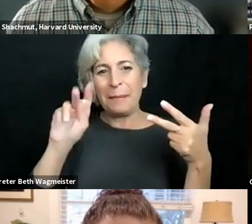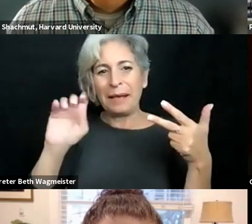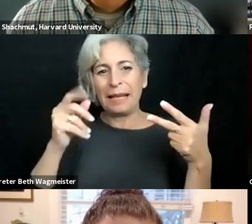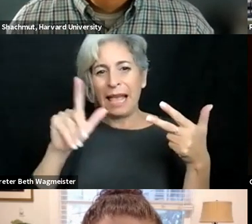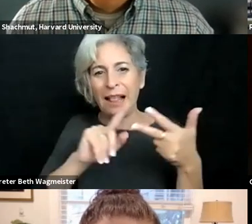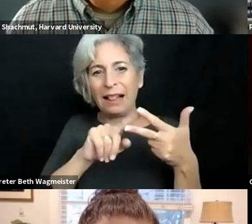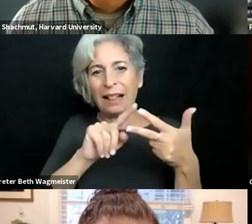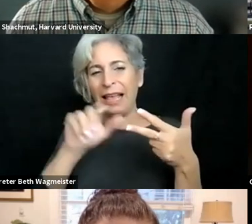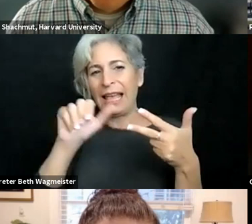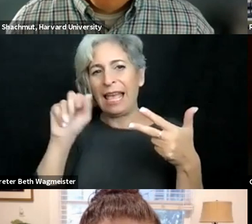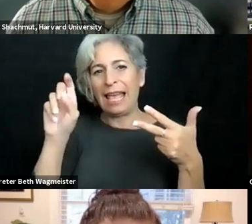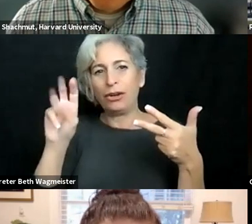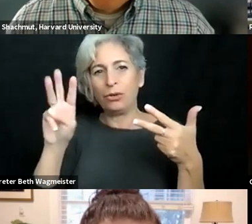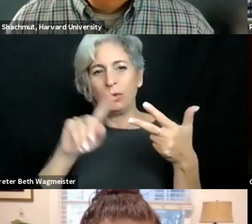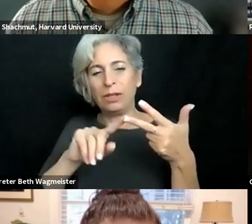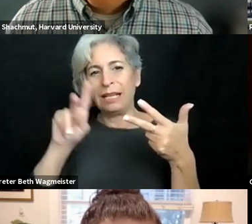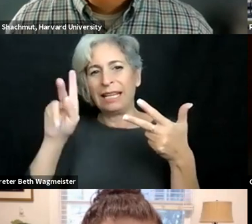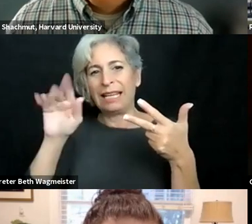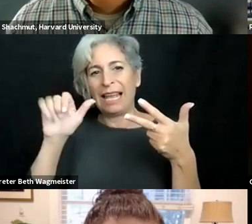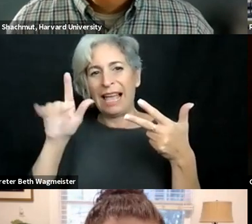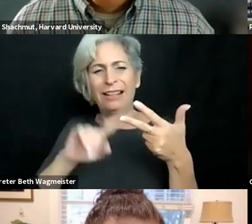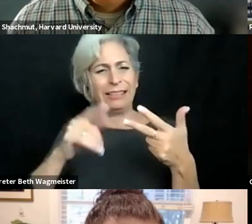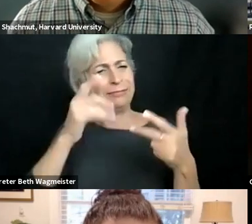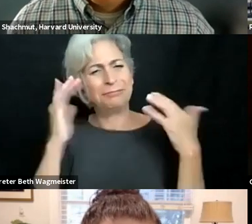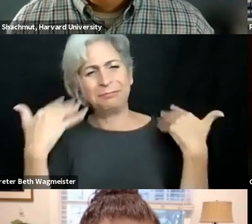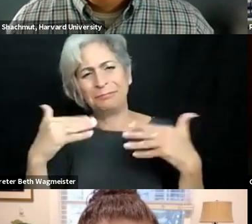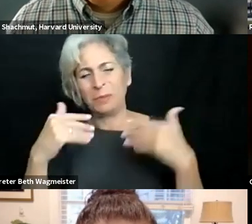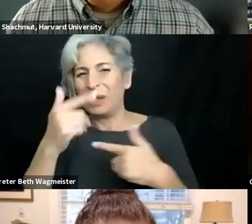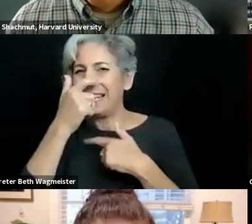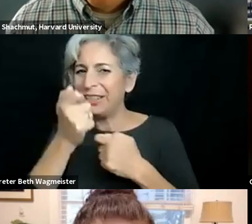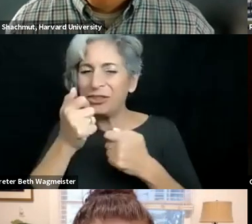much for your contributions. Mikhail, Andrew, and Kyle.